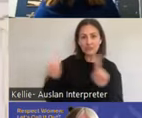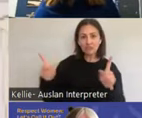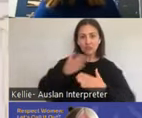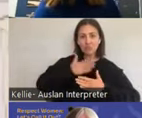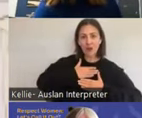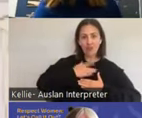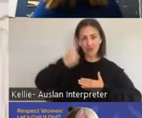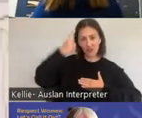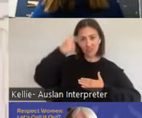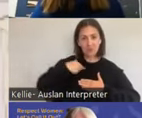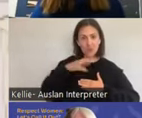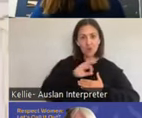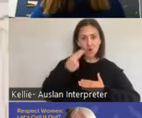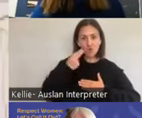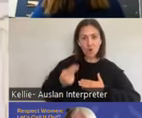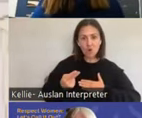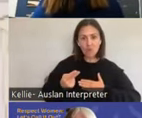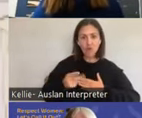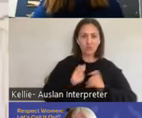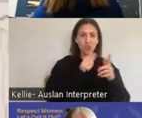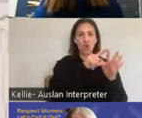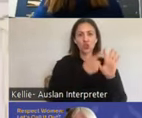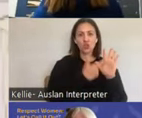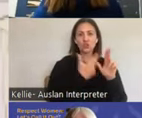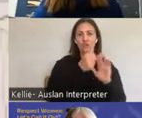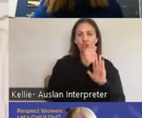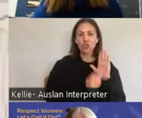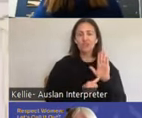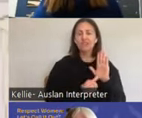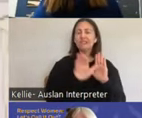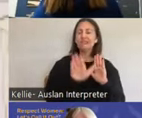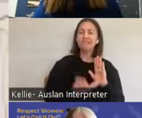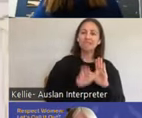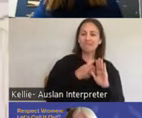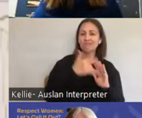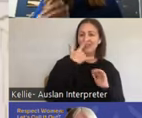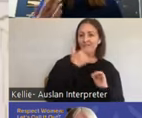This is probably my aha moment and what I really wanted to be talking to you a lot about and again